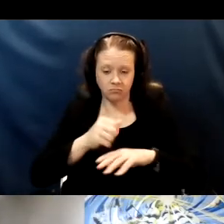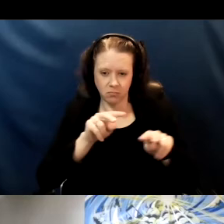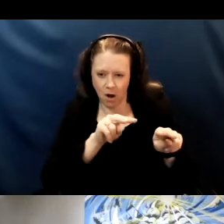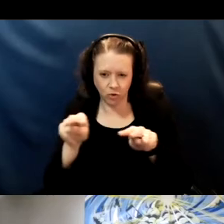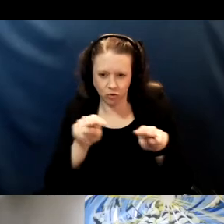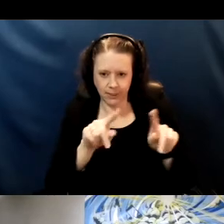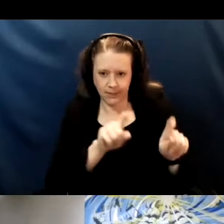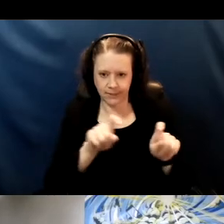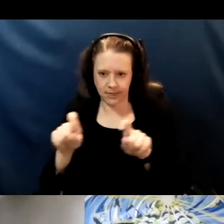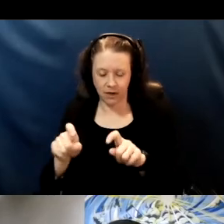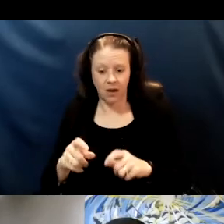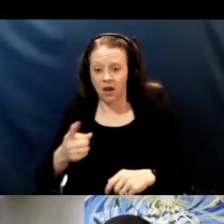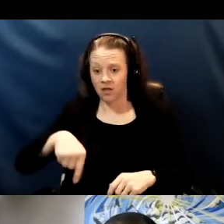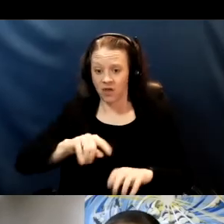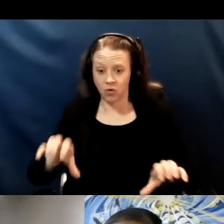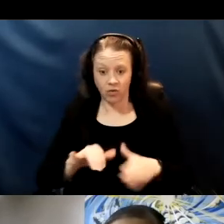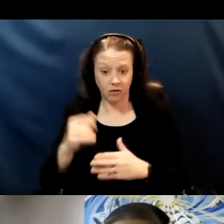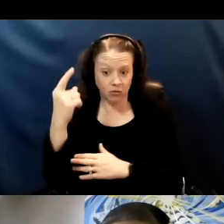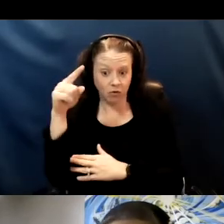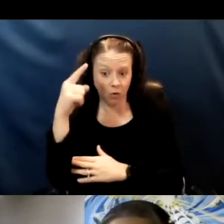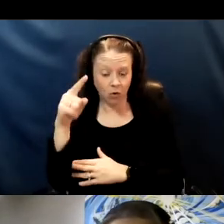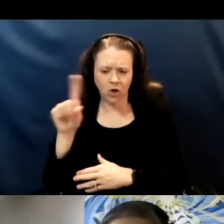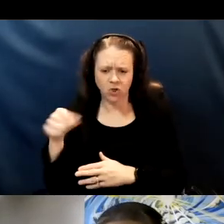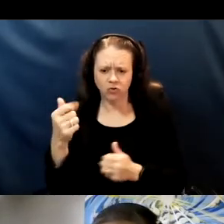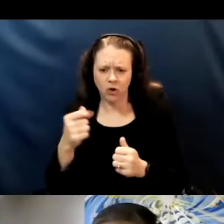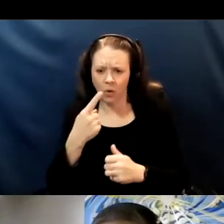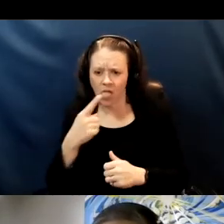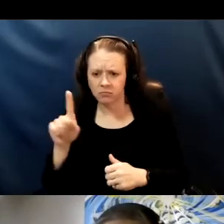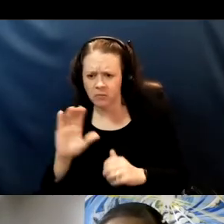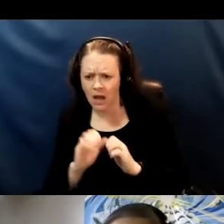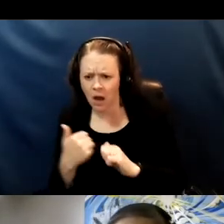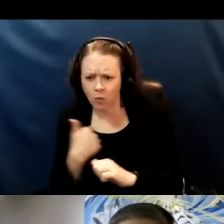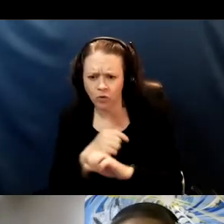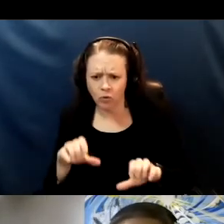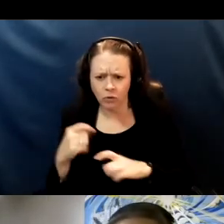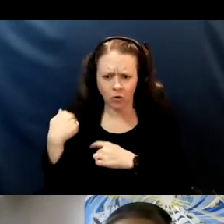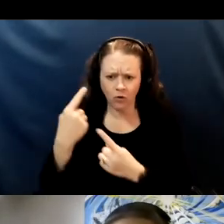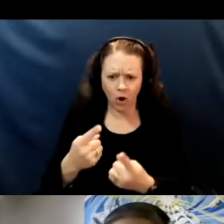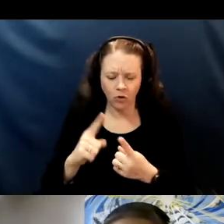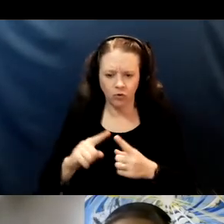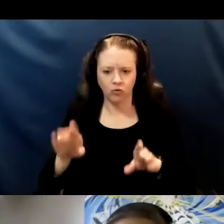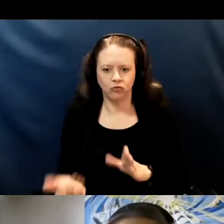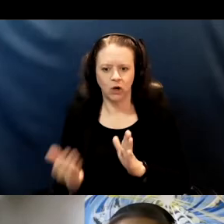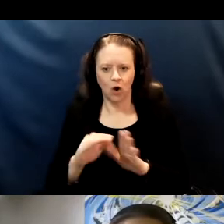for no specific reason other than to see how well we're doing and the process of reopening.